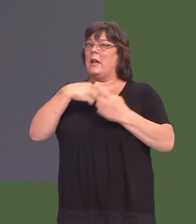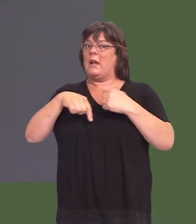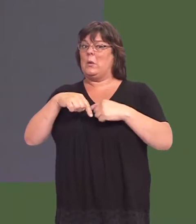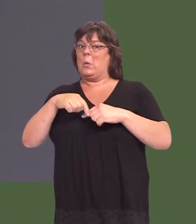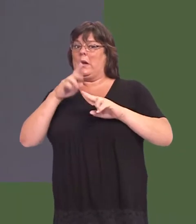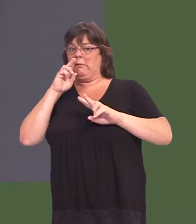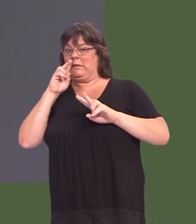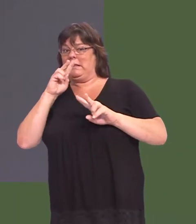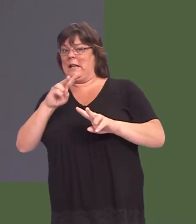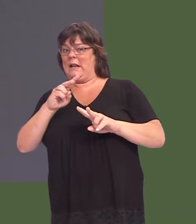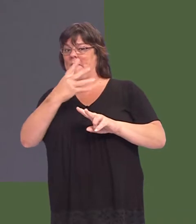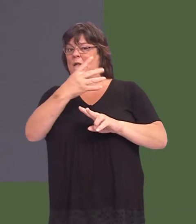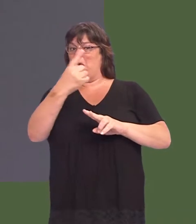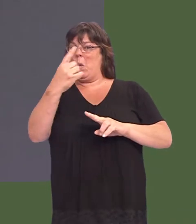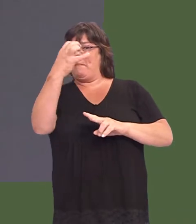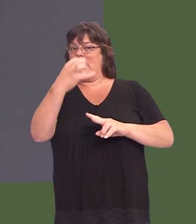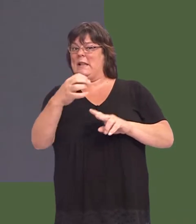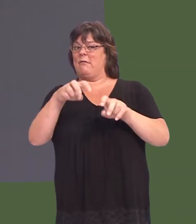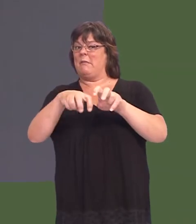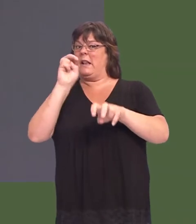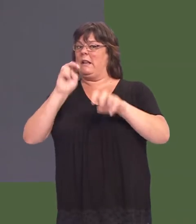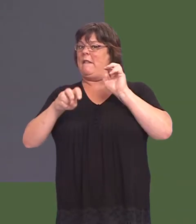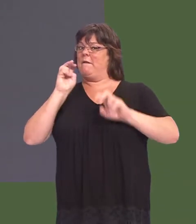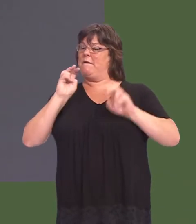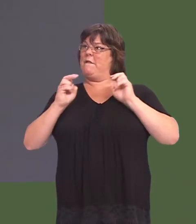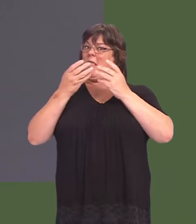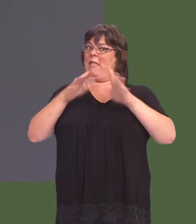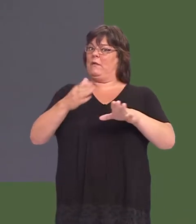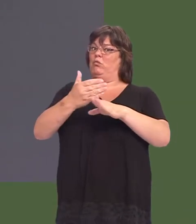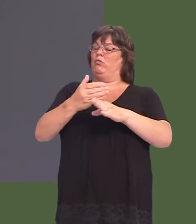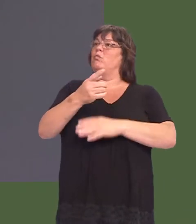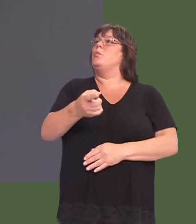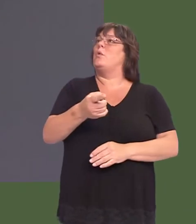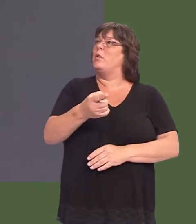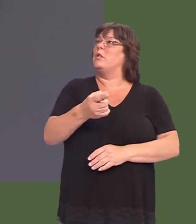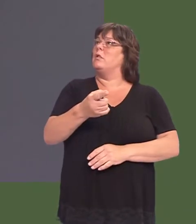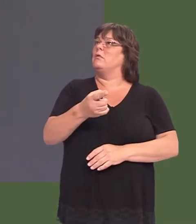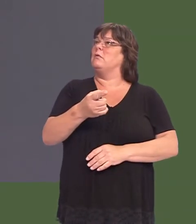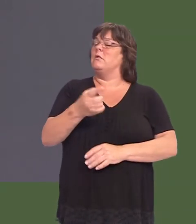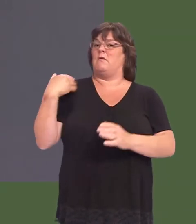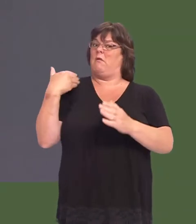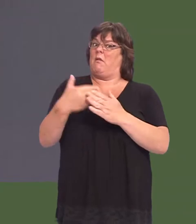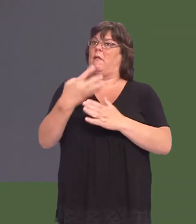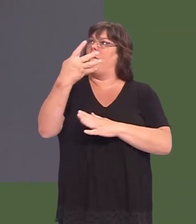are now seeing 51 per cent leaving that public sector service over the last four years.